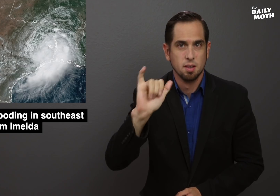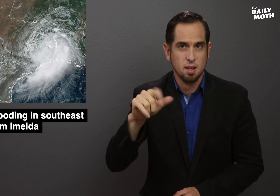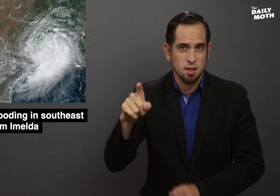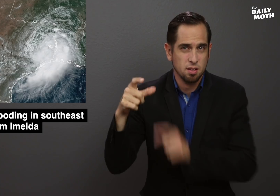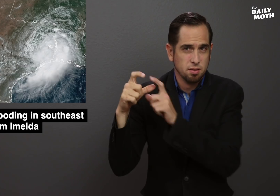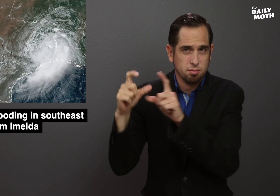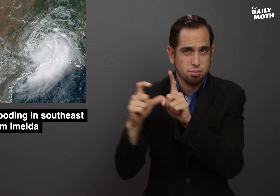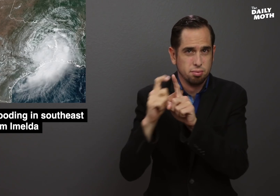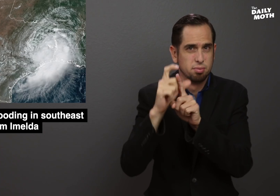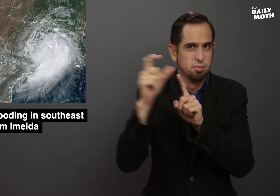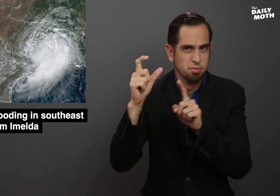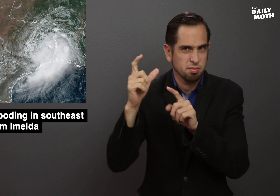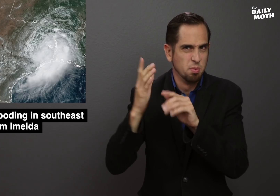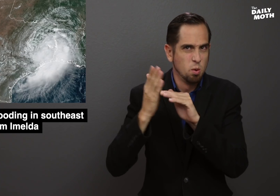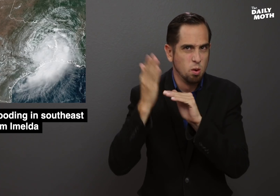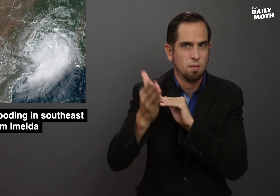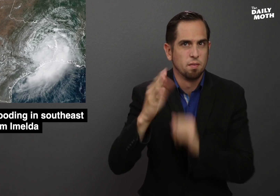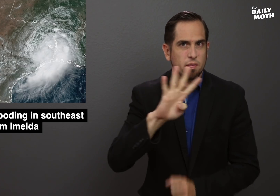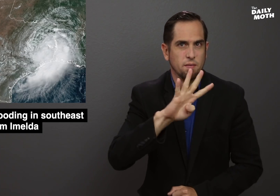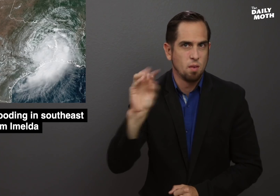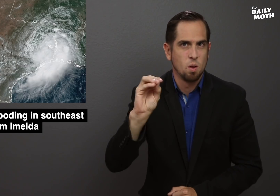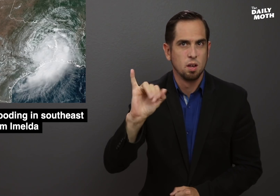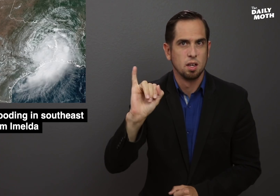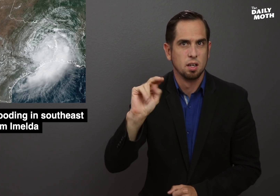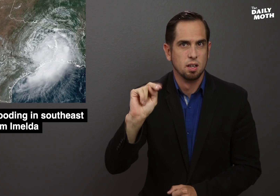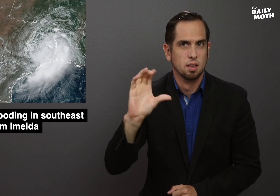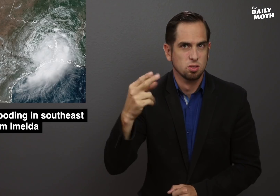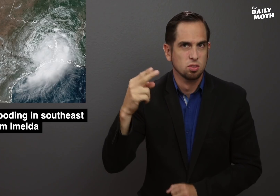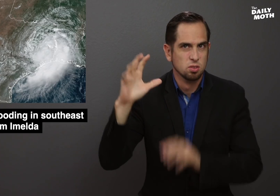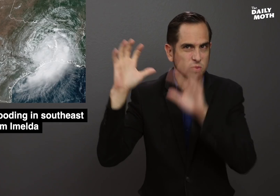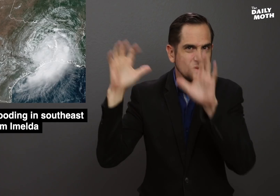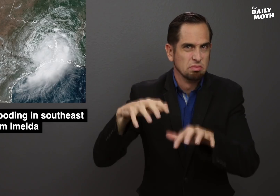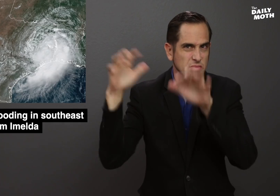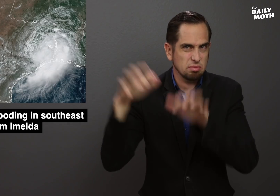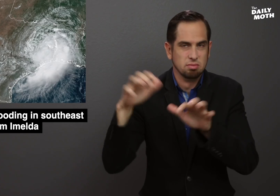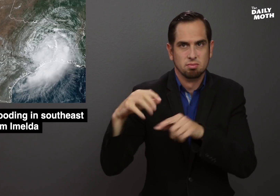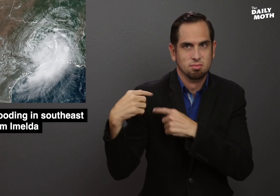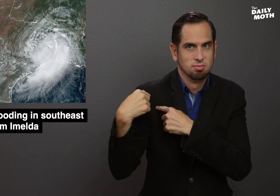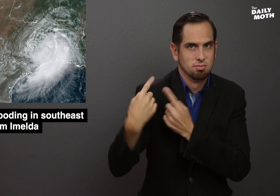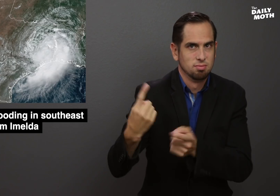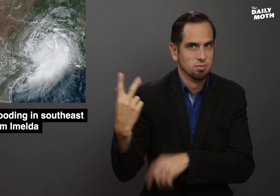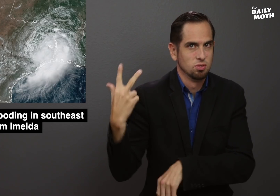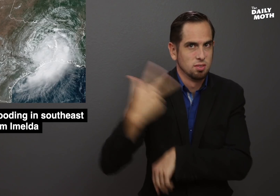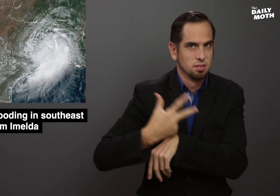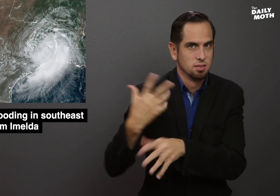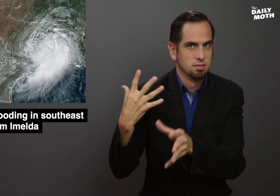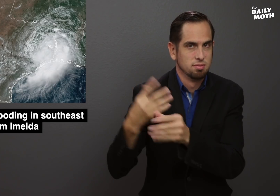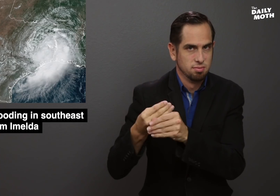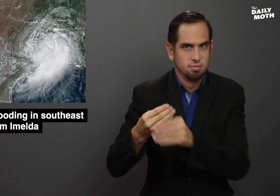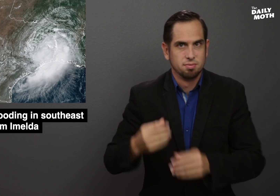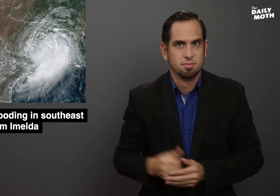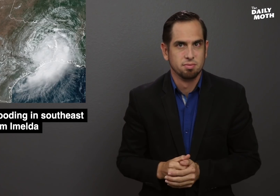which brought over 40 inches of rain over the last three days.